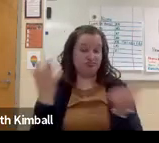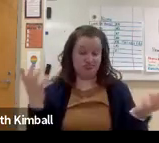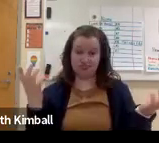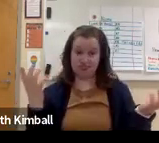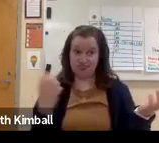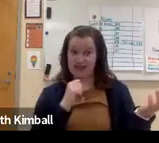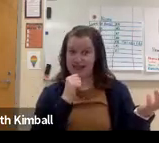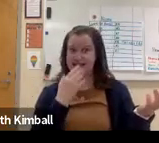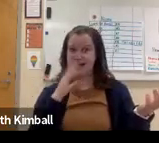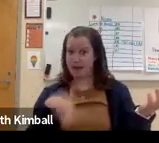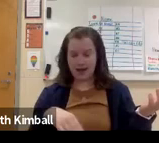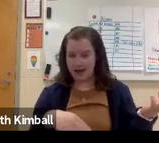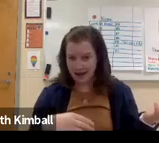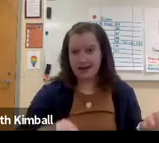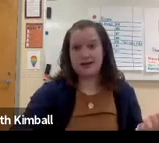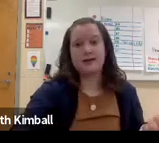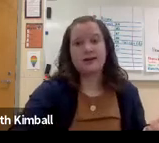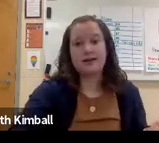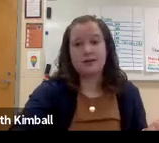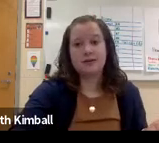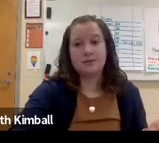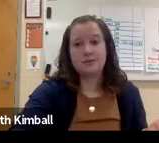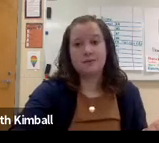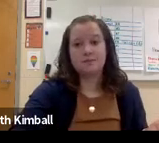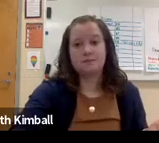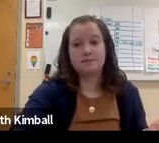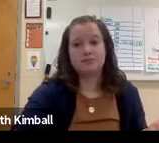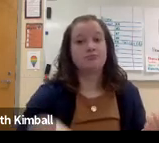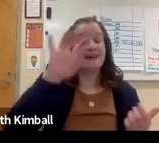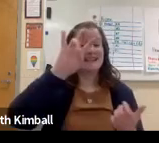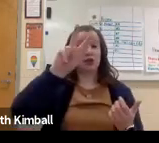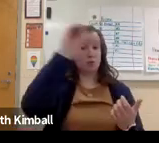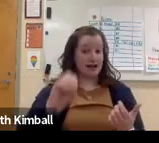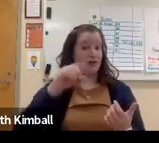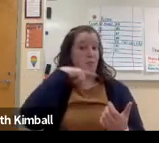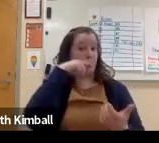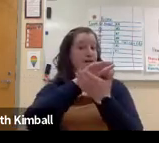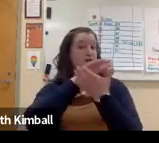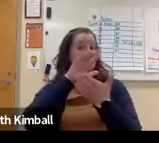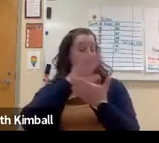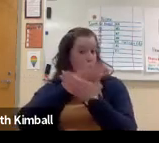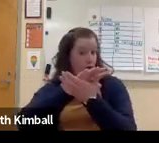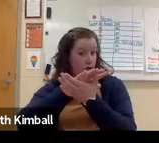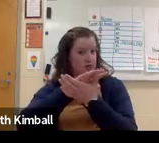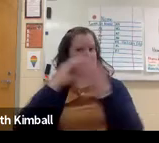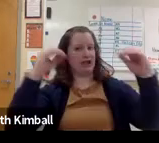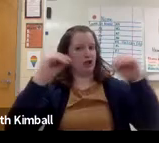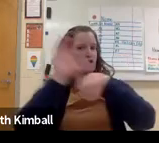It shows their starting salary as well, as $77,000.